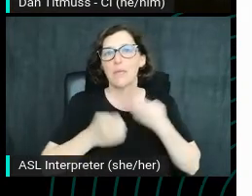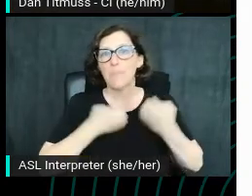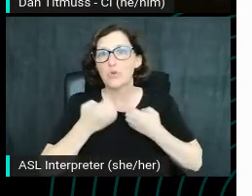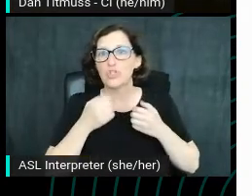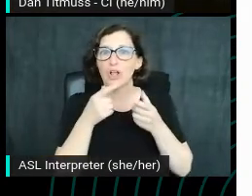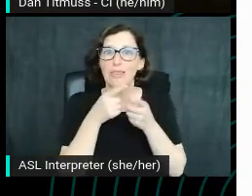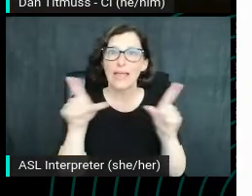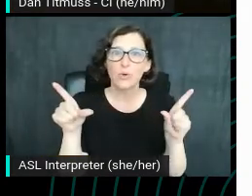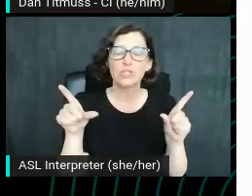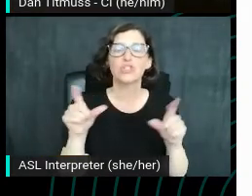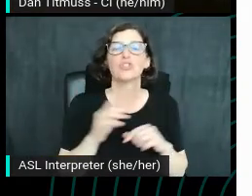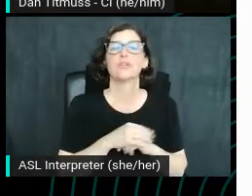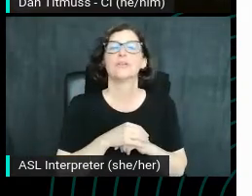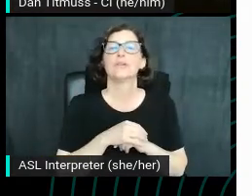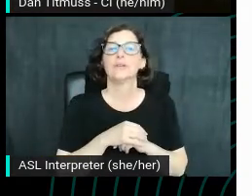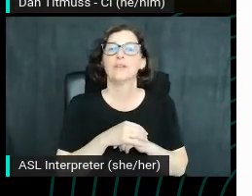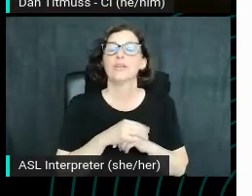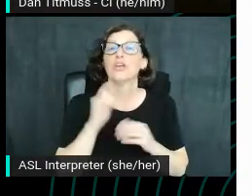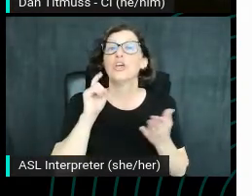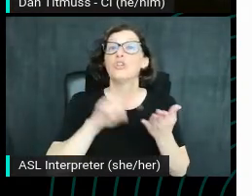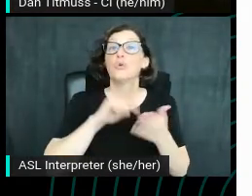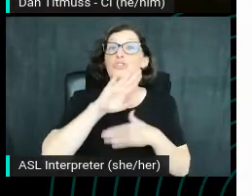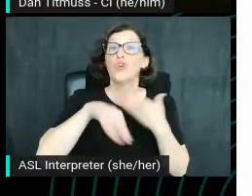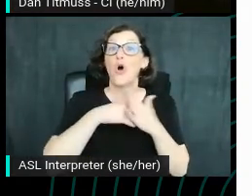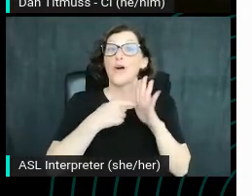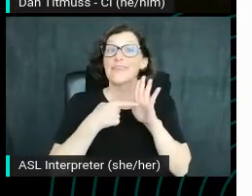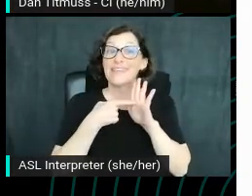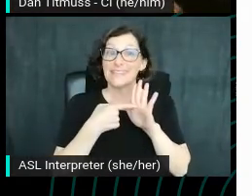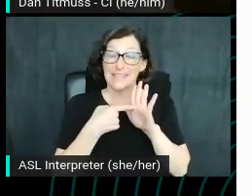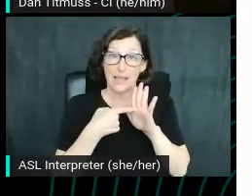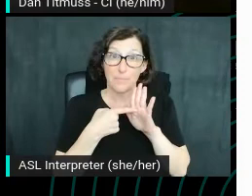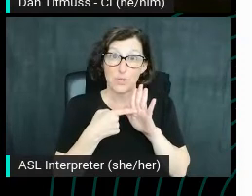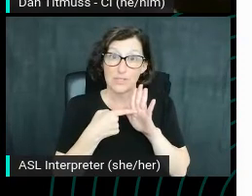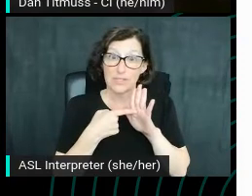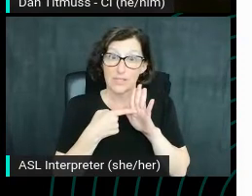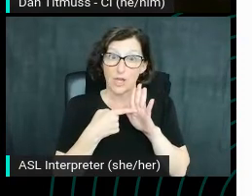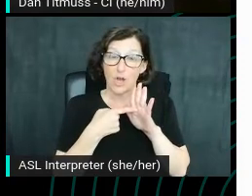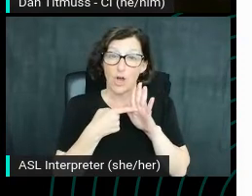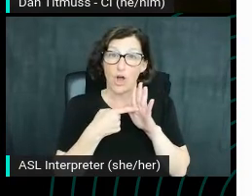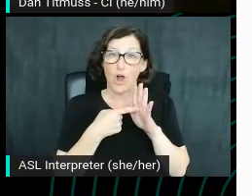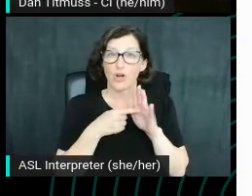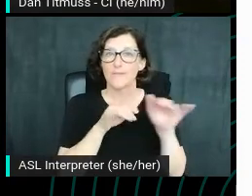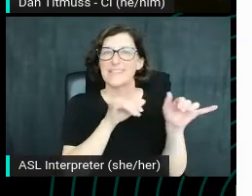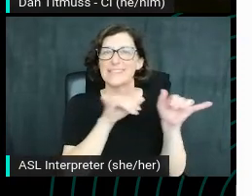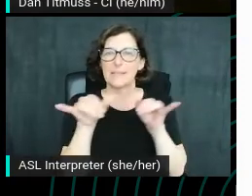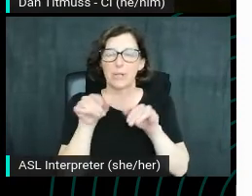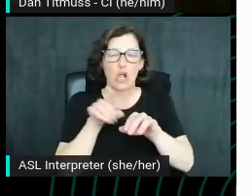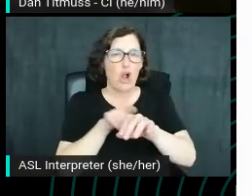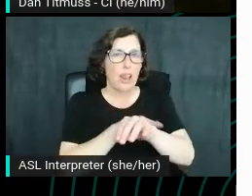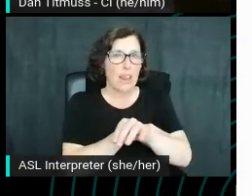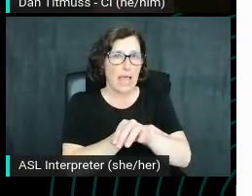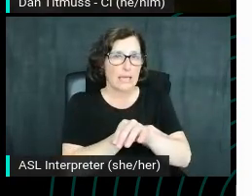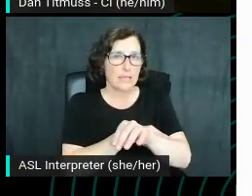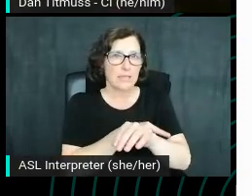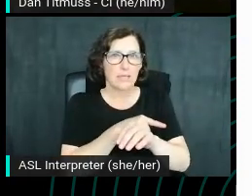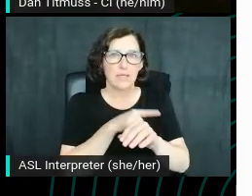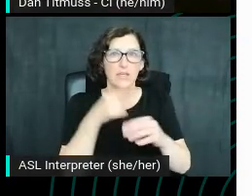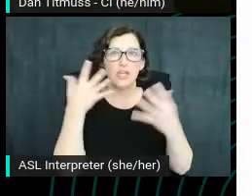You'll also notice that all of the examples I've put here are of a similar length. This is to avoid being cut off.